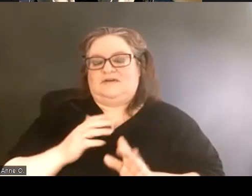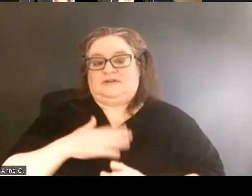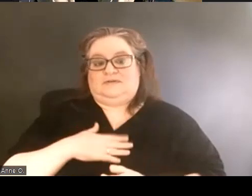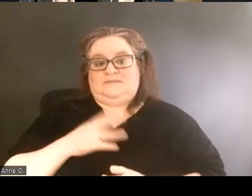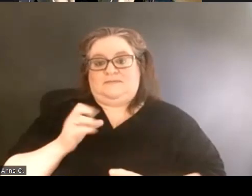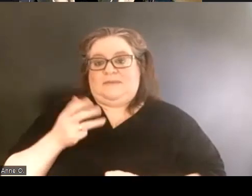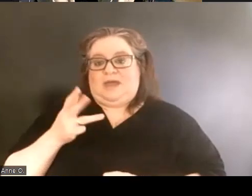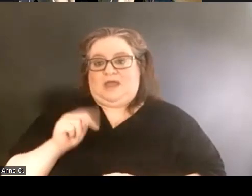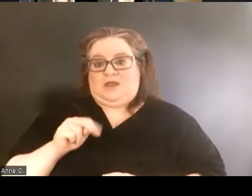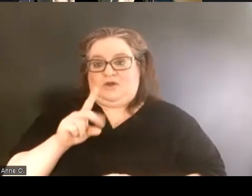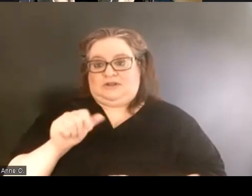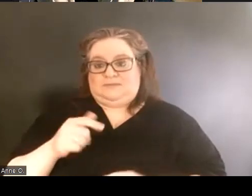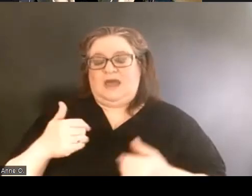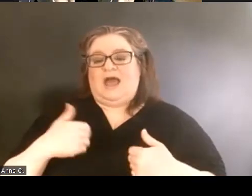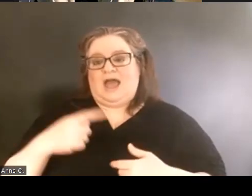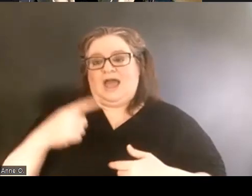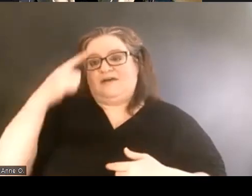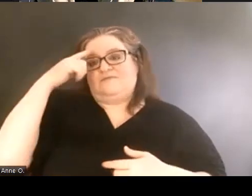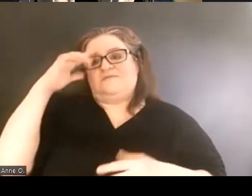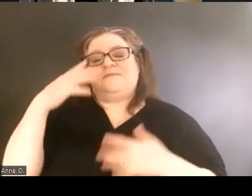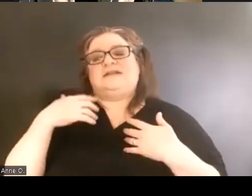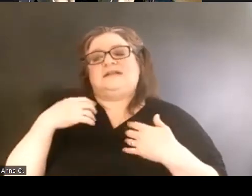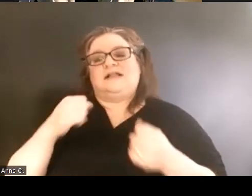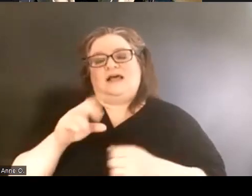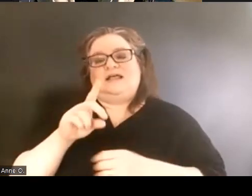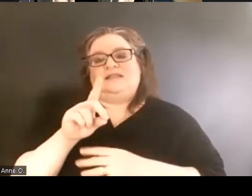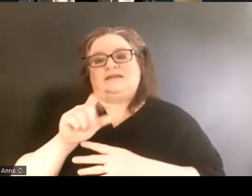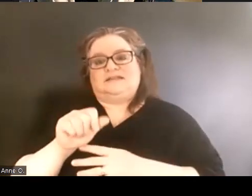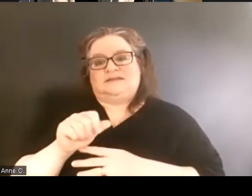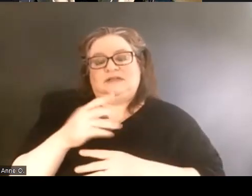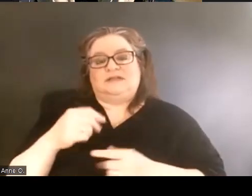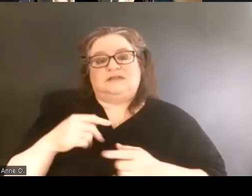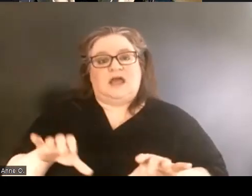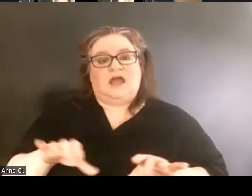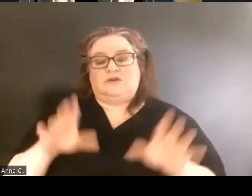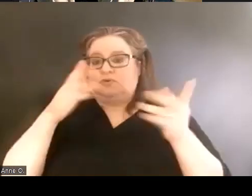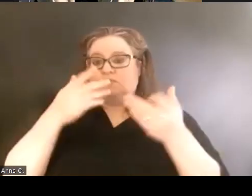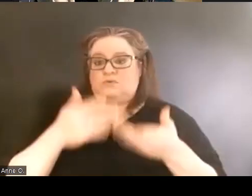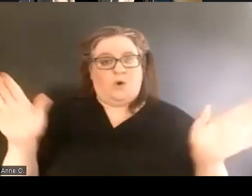I am a person with mental health disabilities. I do openly identify that way.